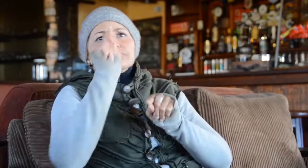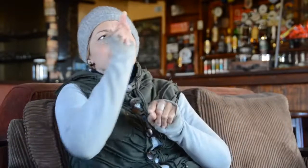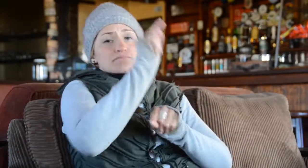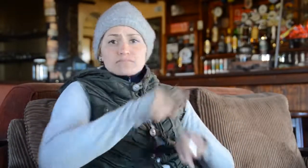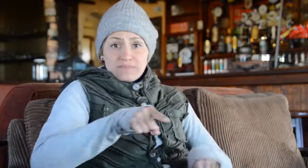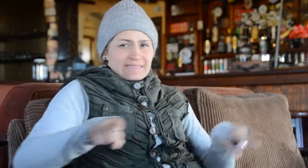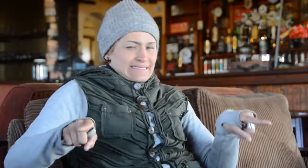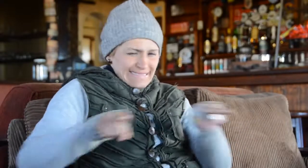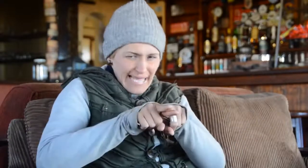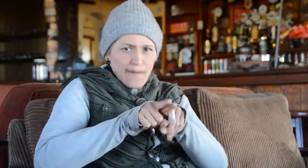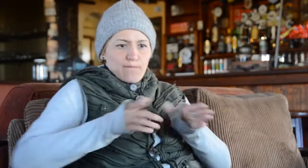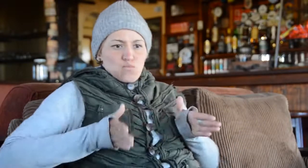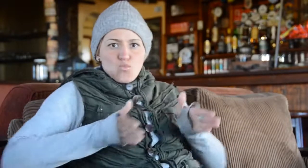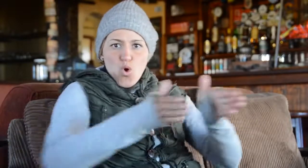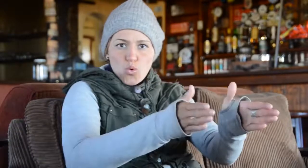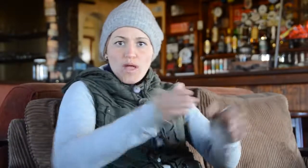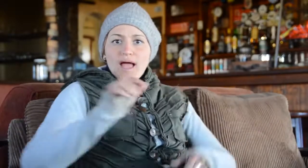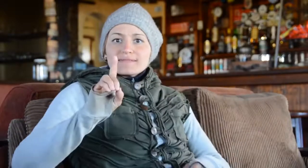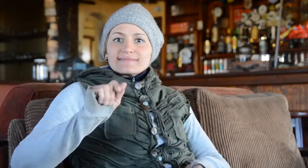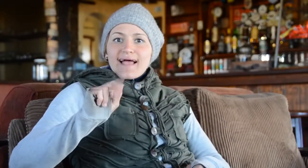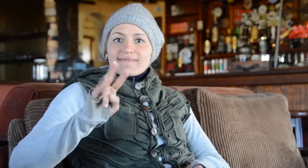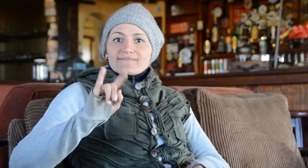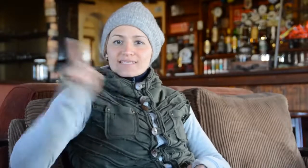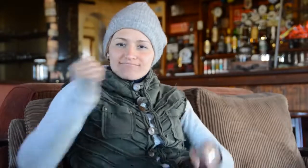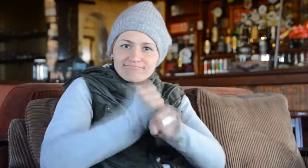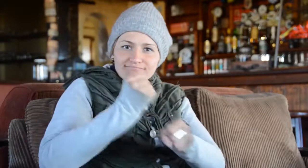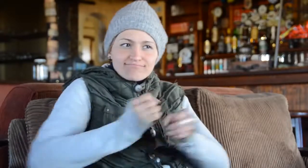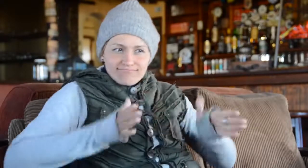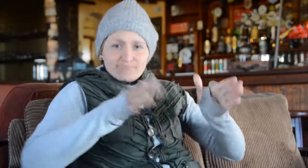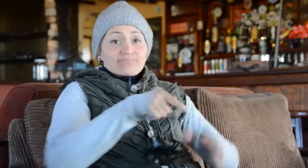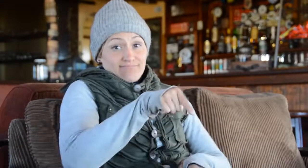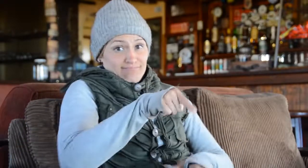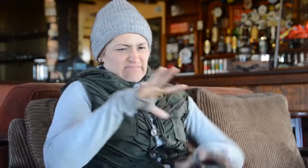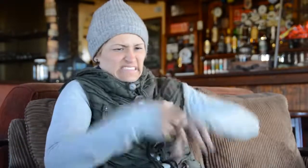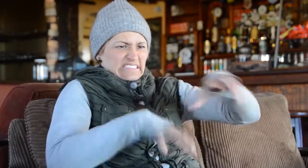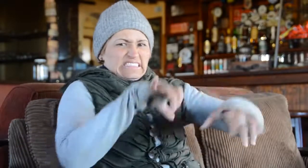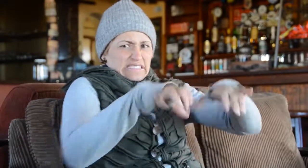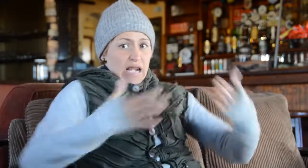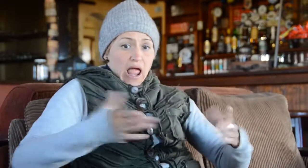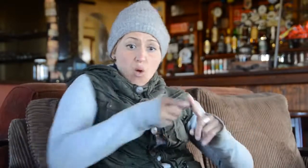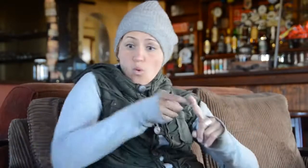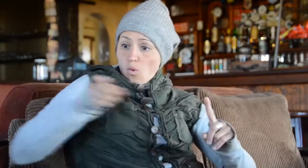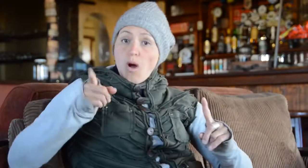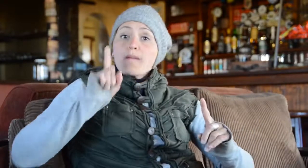neighboring towns, I will be using the same road David designed and developed.